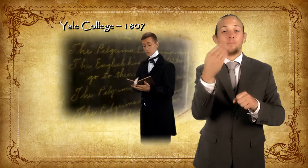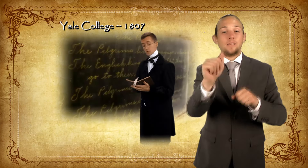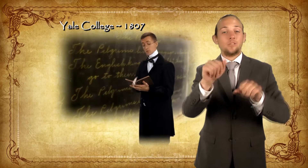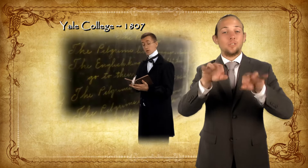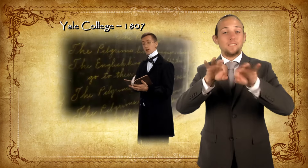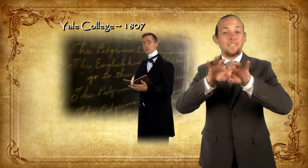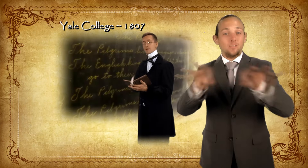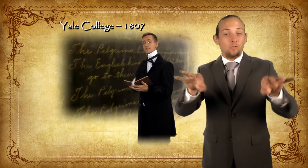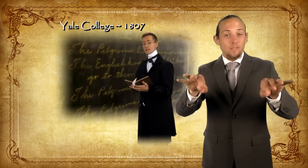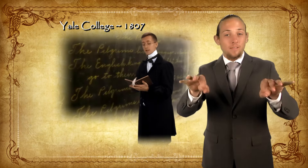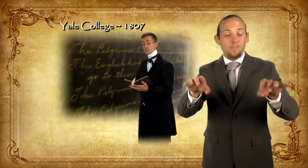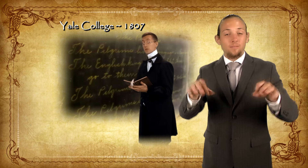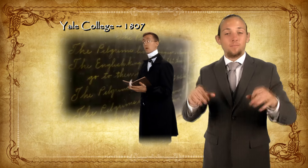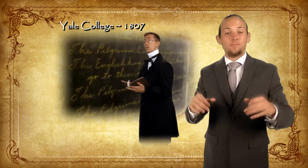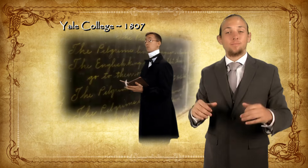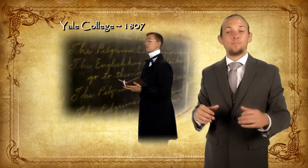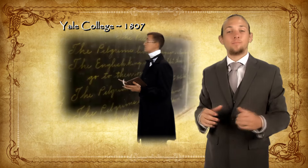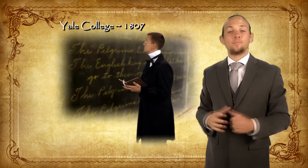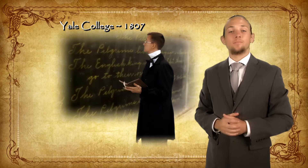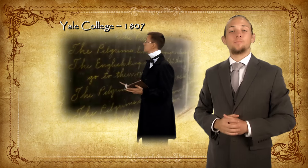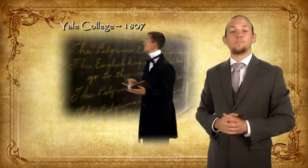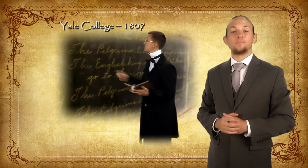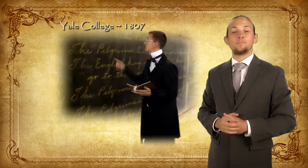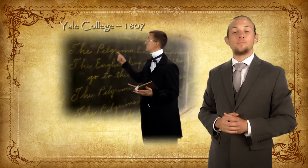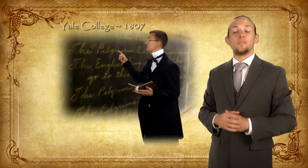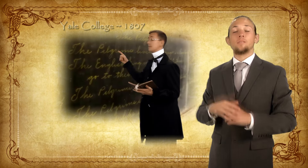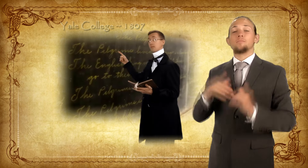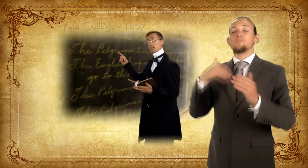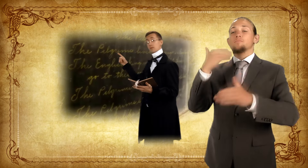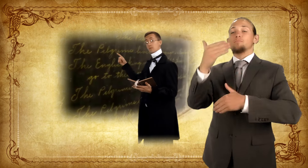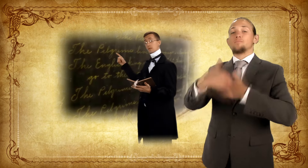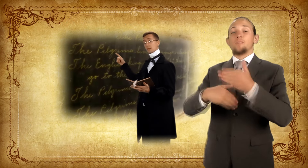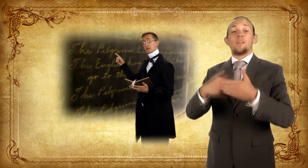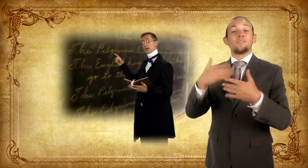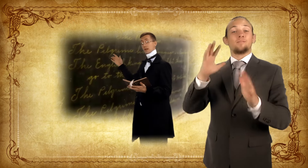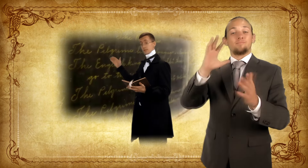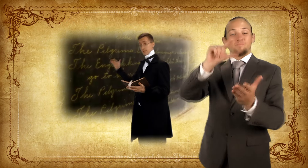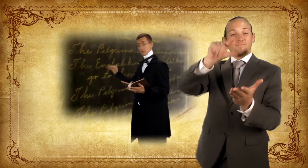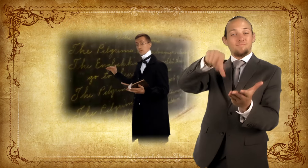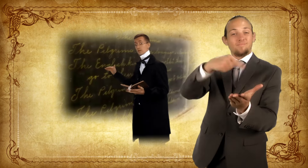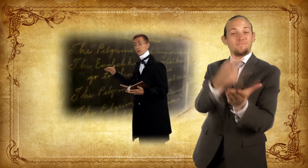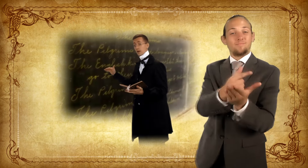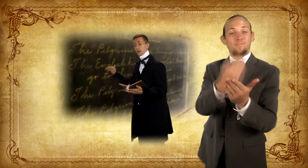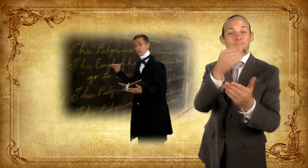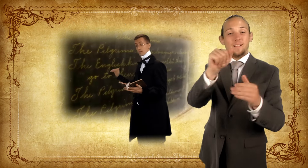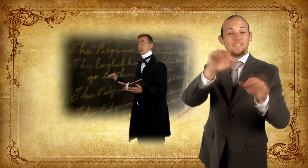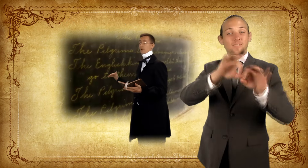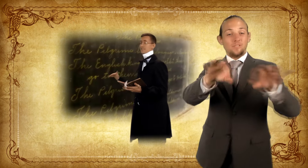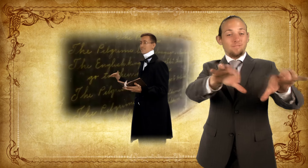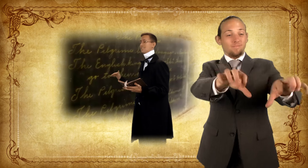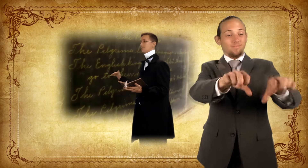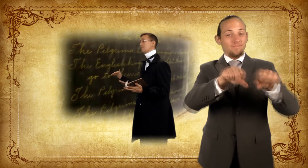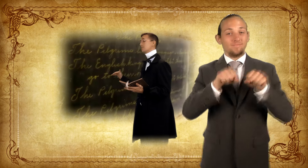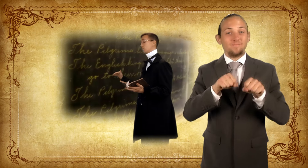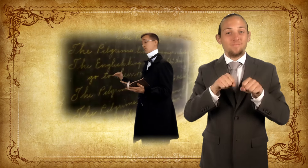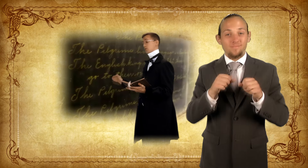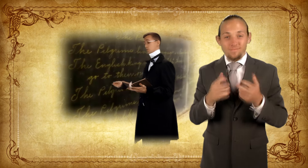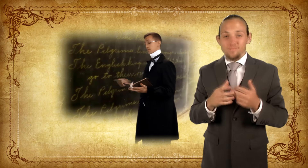at the same time. After he graduated and received his MA degree,